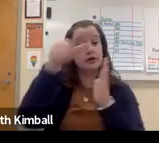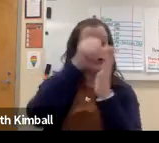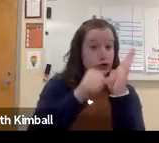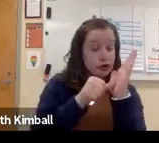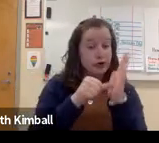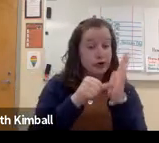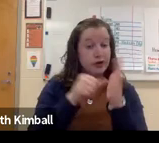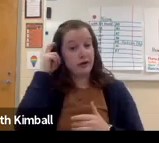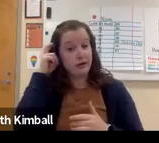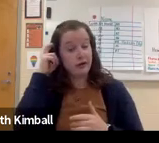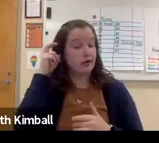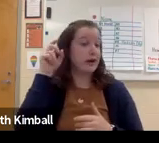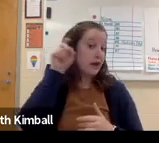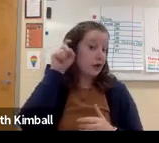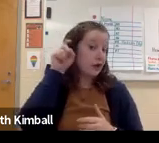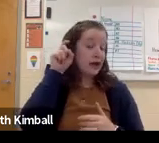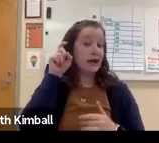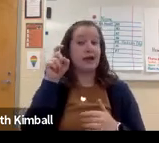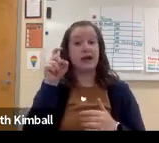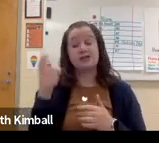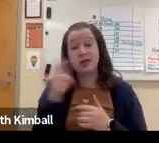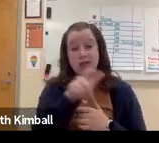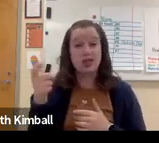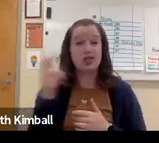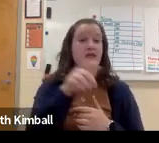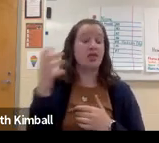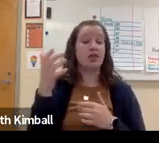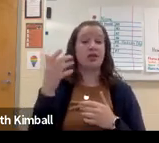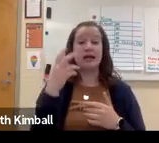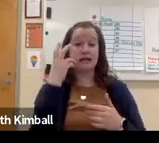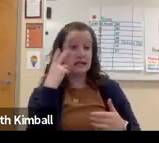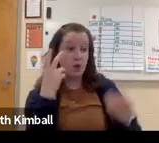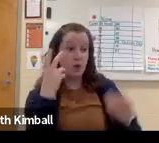Will they use both sign language and speech? Will they get their child a cochlear implant